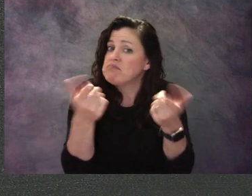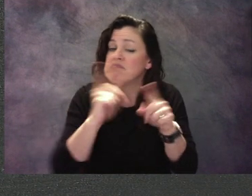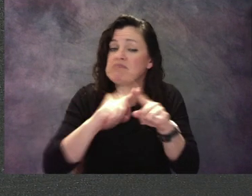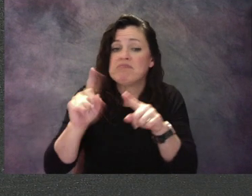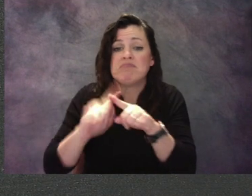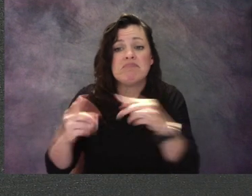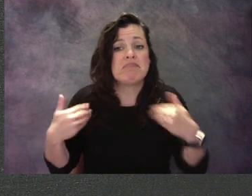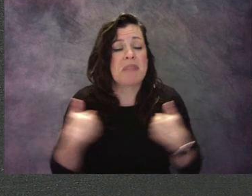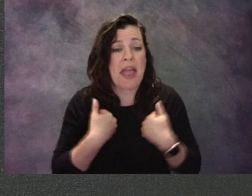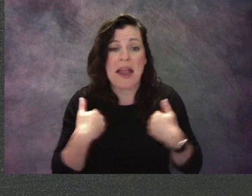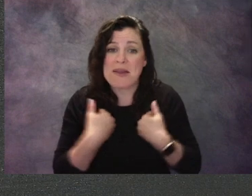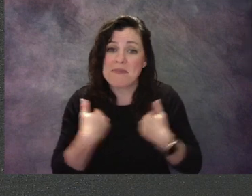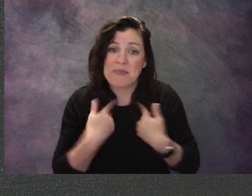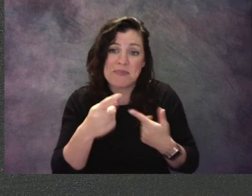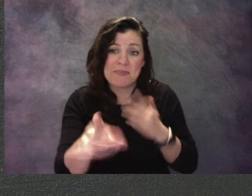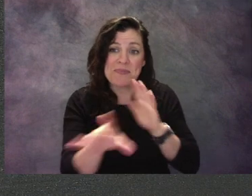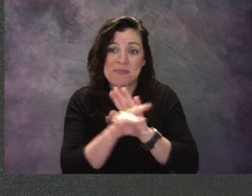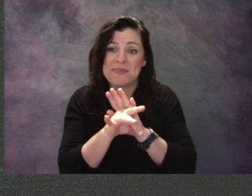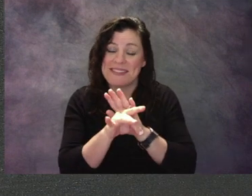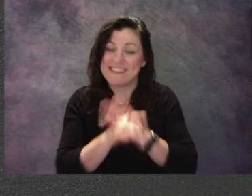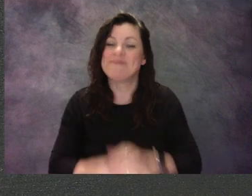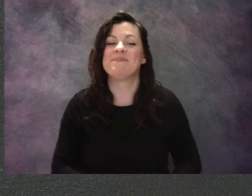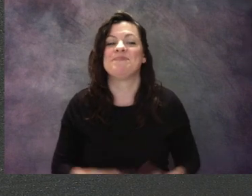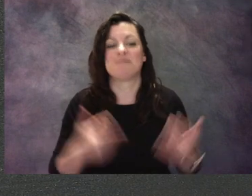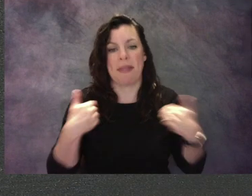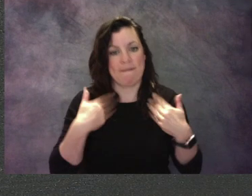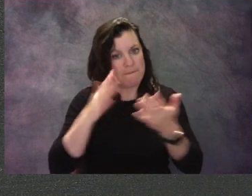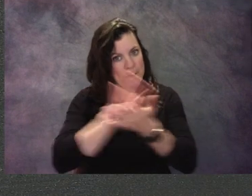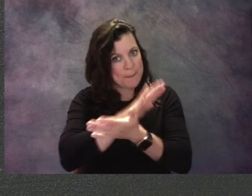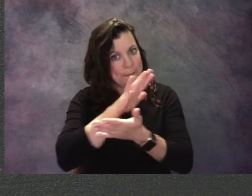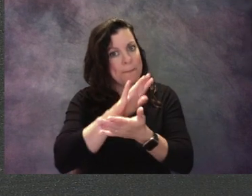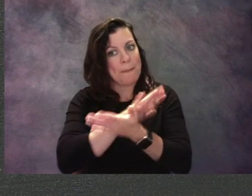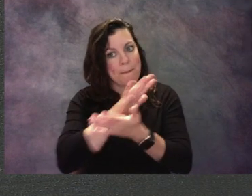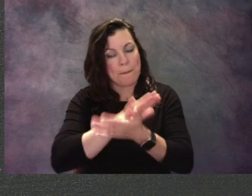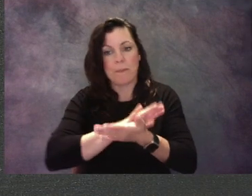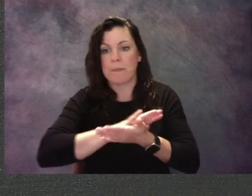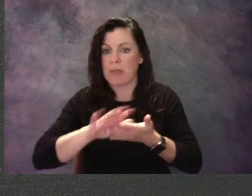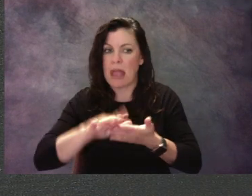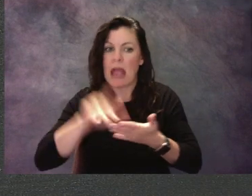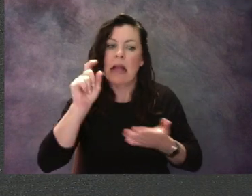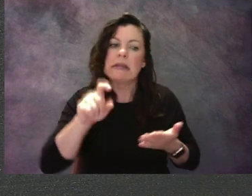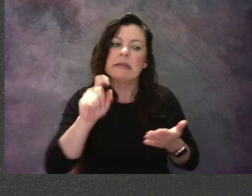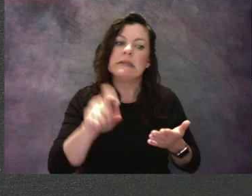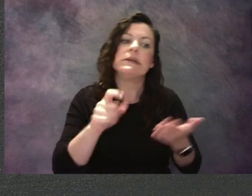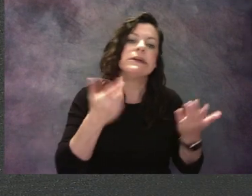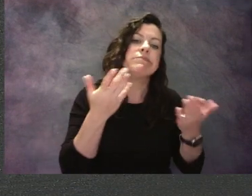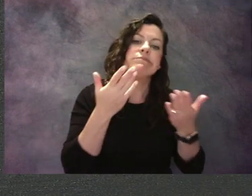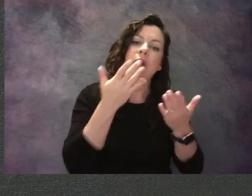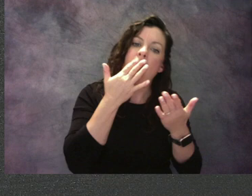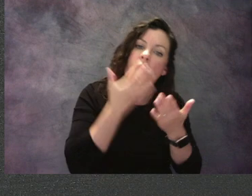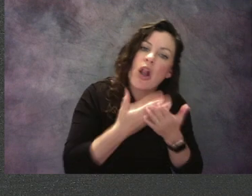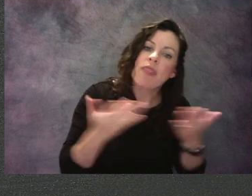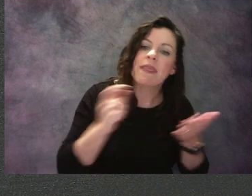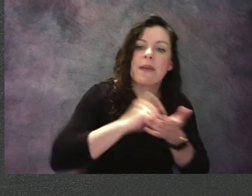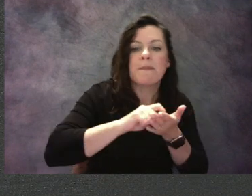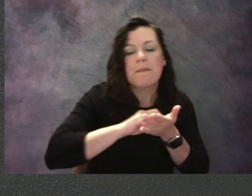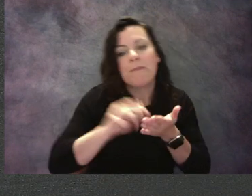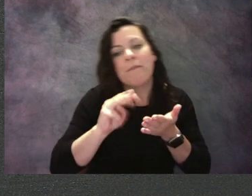but you're gonna need to get a white piece of paper and something to color with, crayons, markers, watercolors, colored pencils,